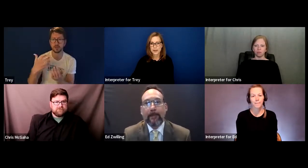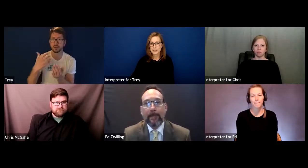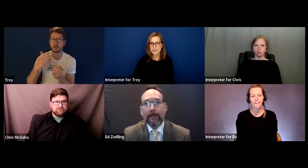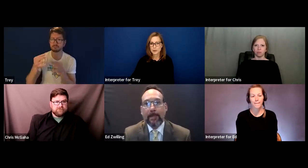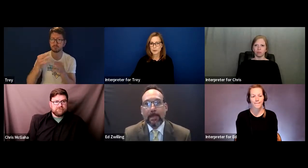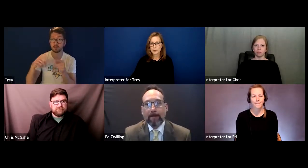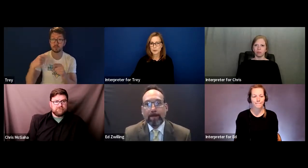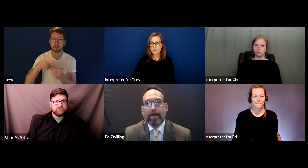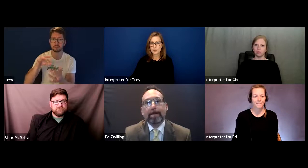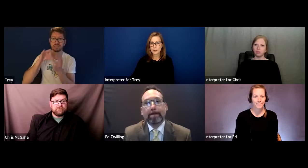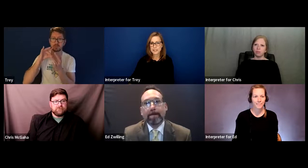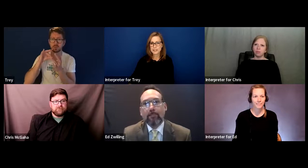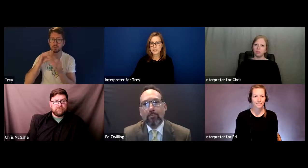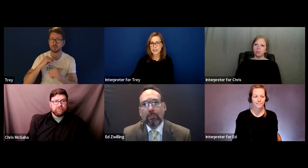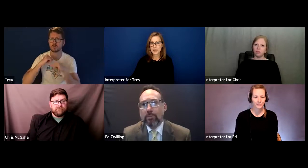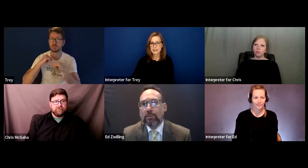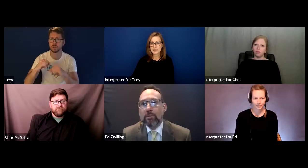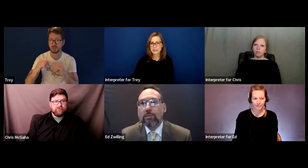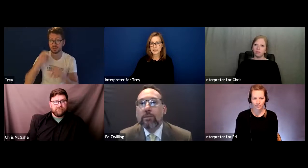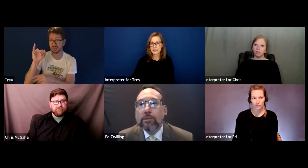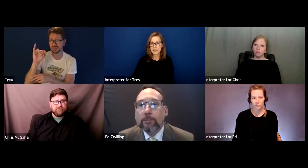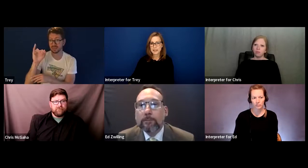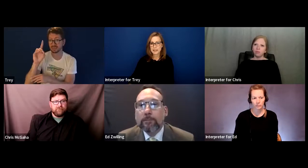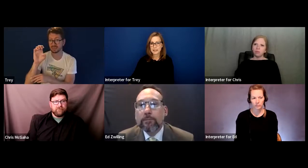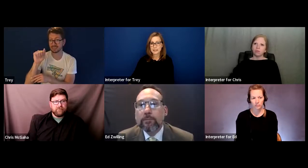I did notice we have a comment in the chat.